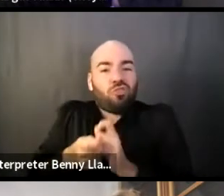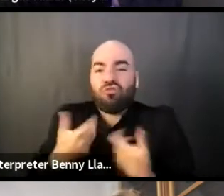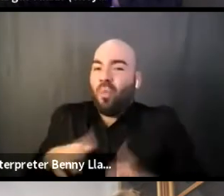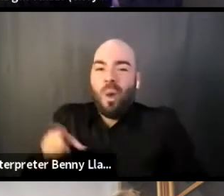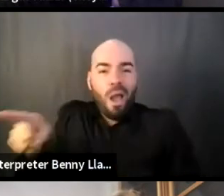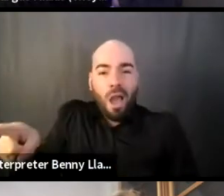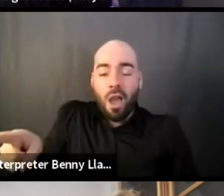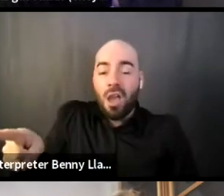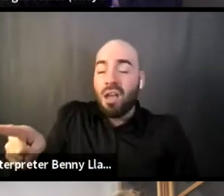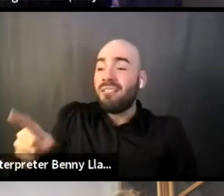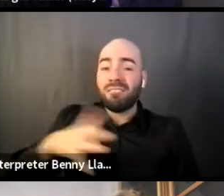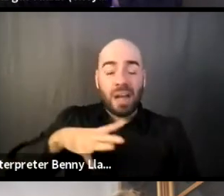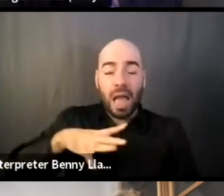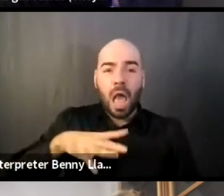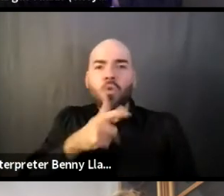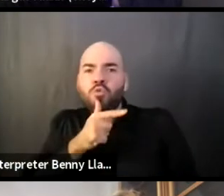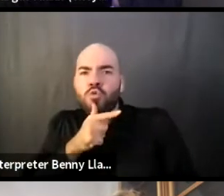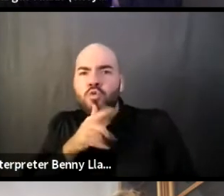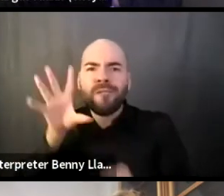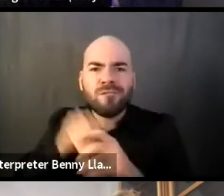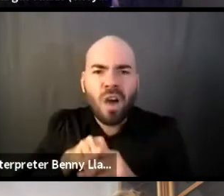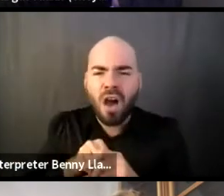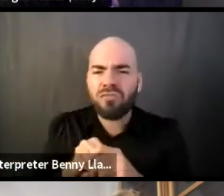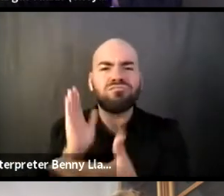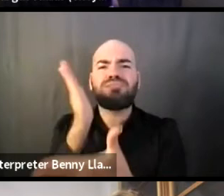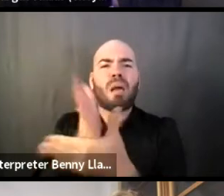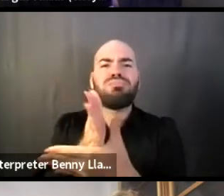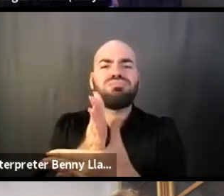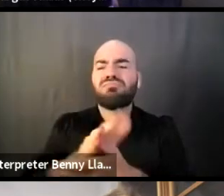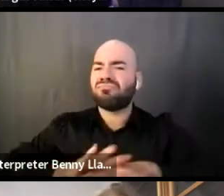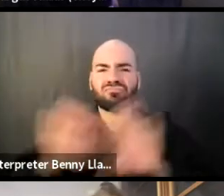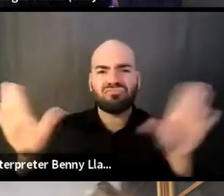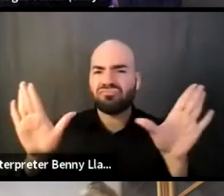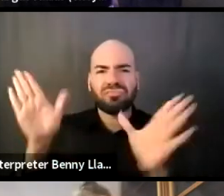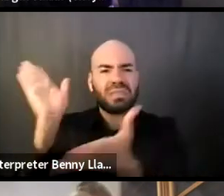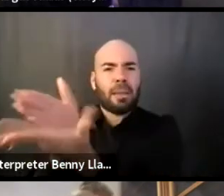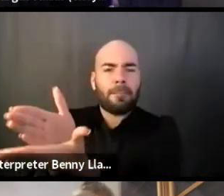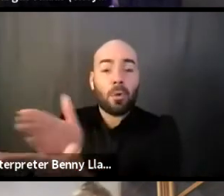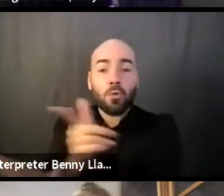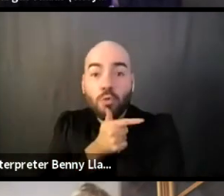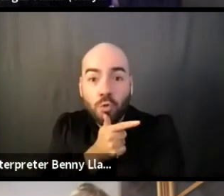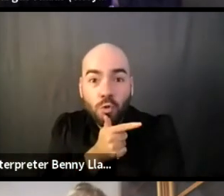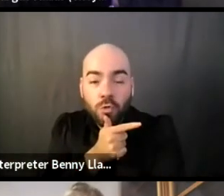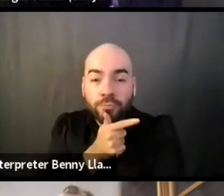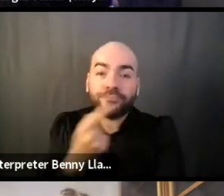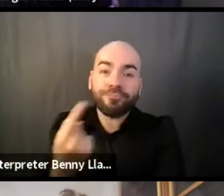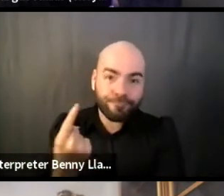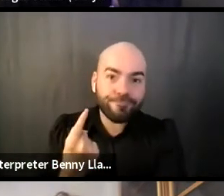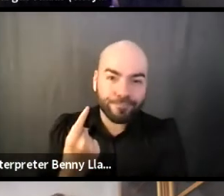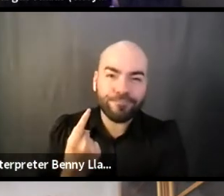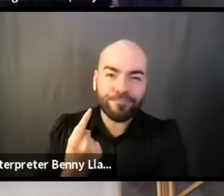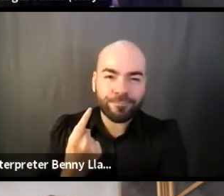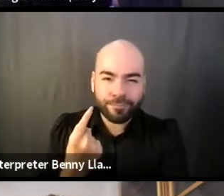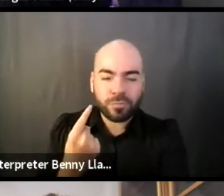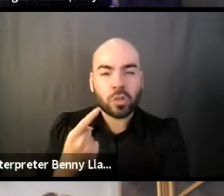no, I will not stand for that or that is not okay. And so I find a special, strange type of joy